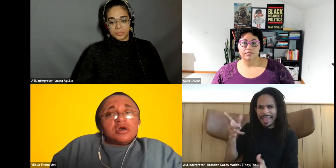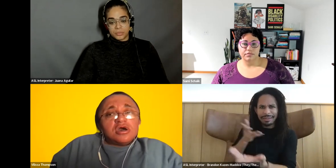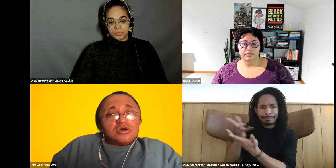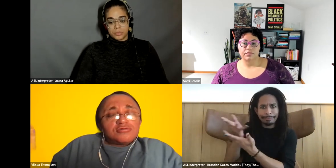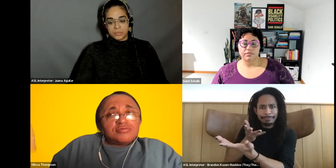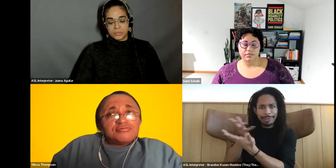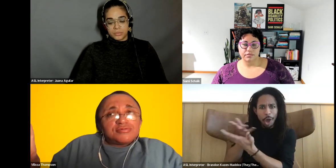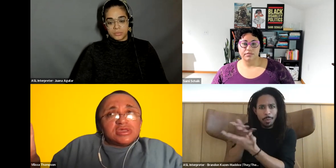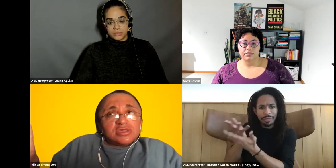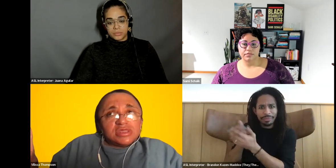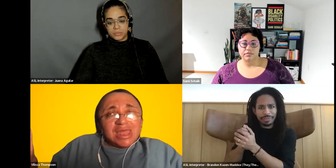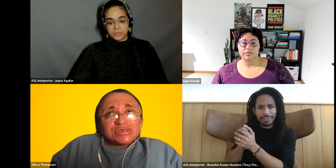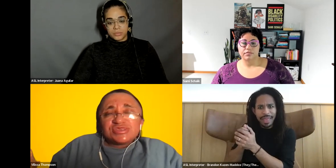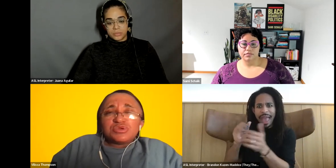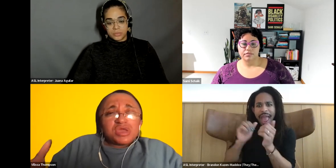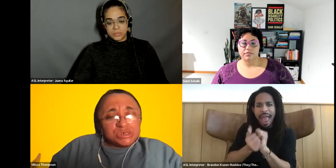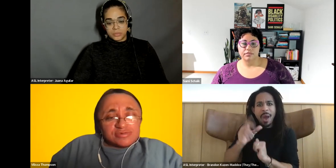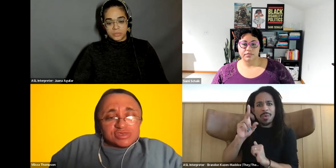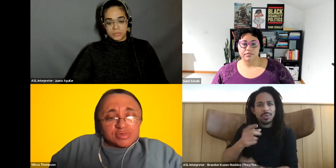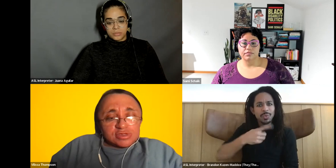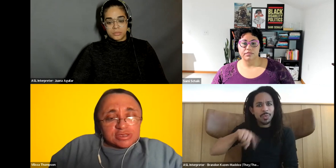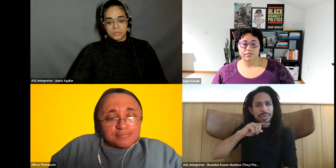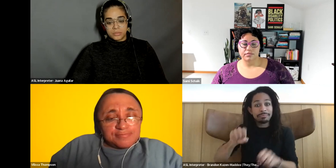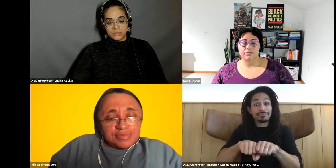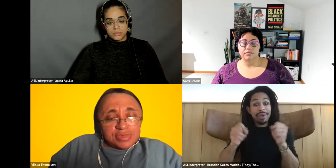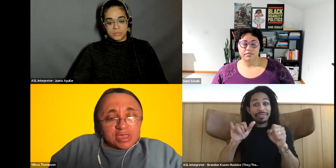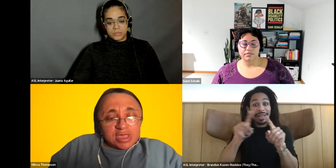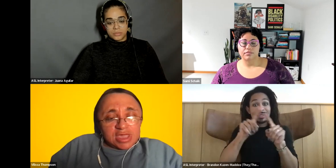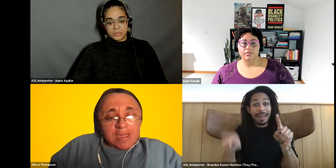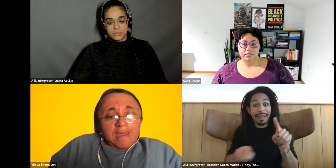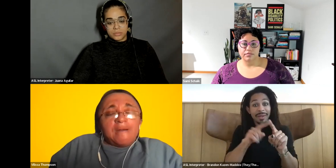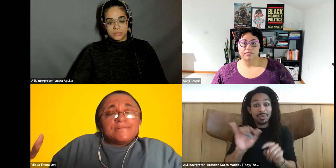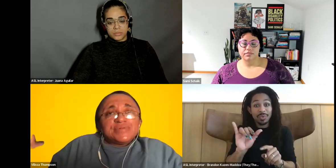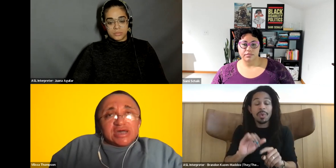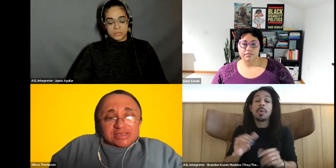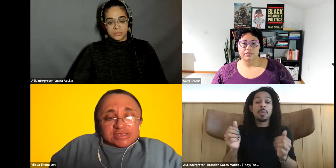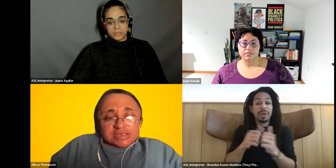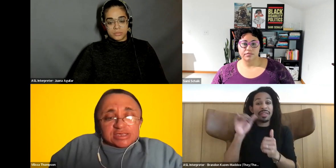Vilissa Thompson: Of not just the erasure of disabilities. Vilissa Thompson: but